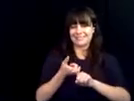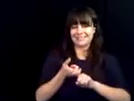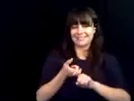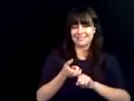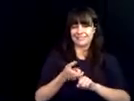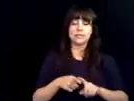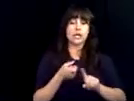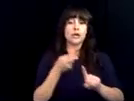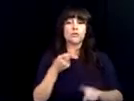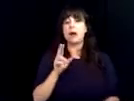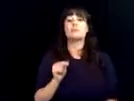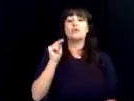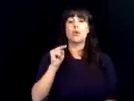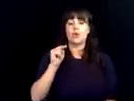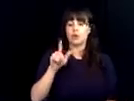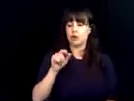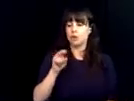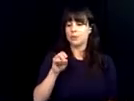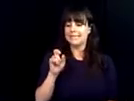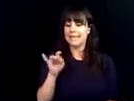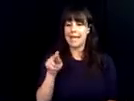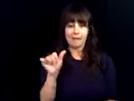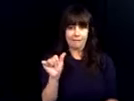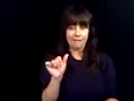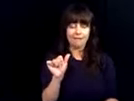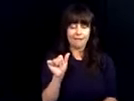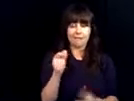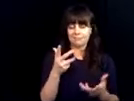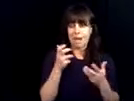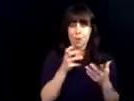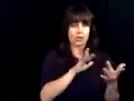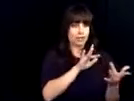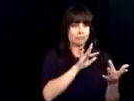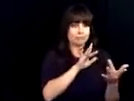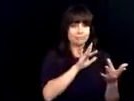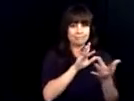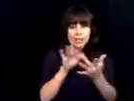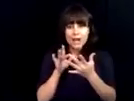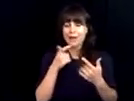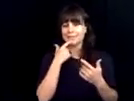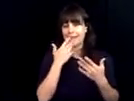joined by my fellow be